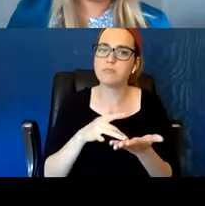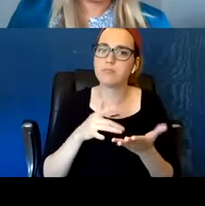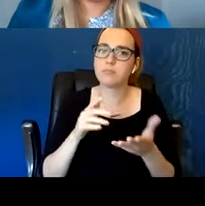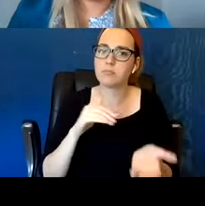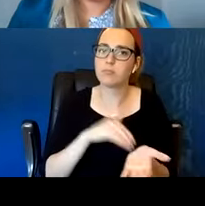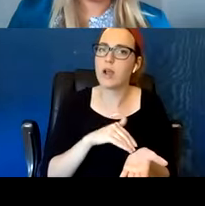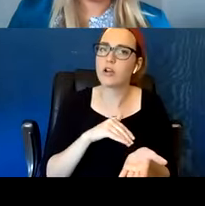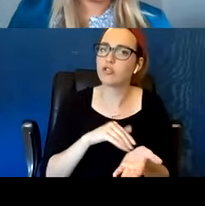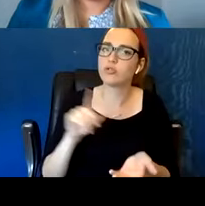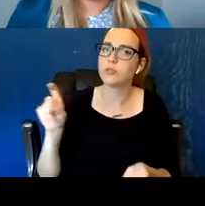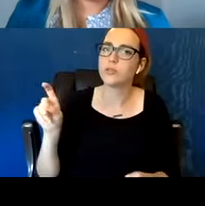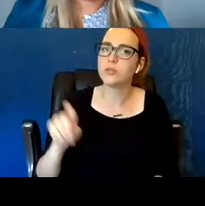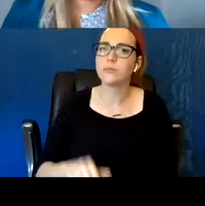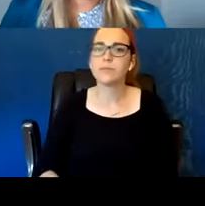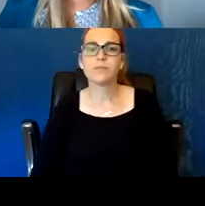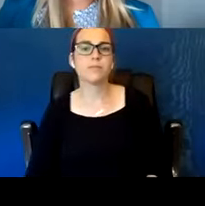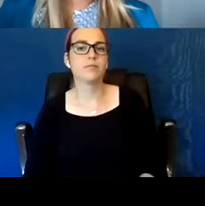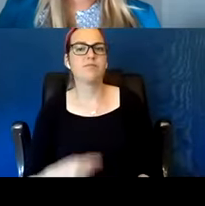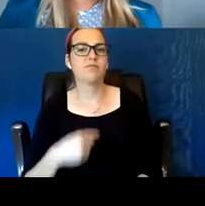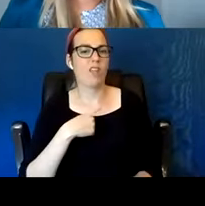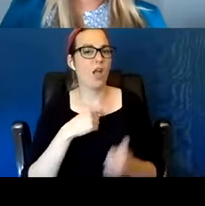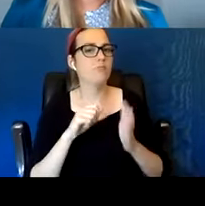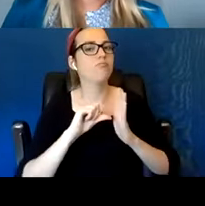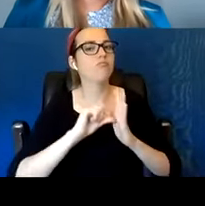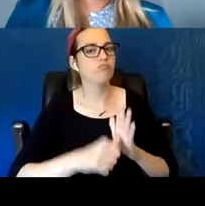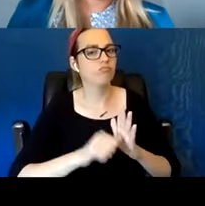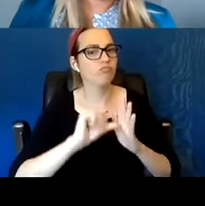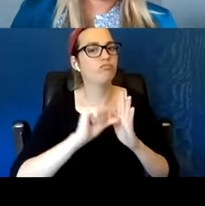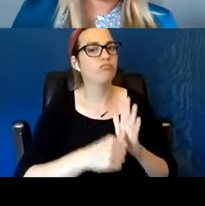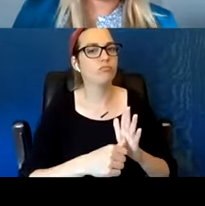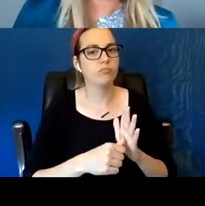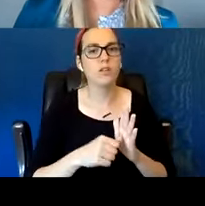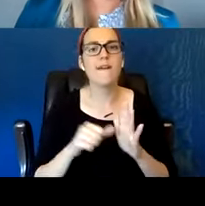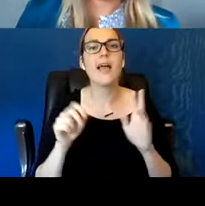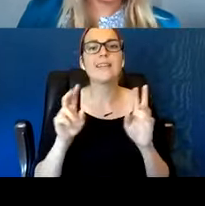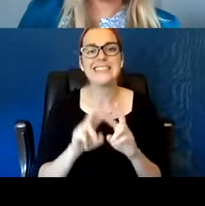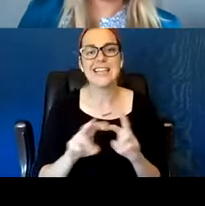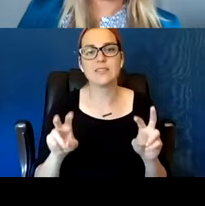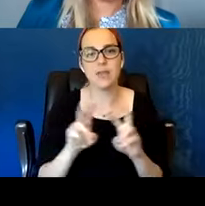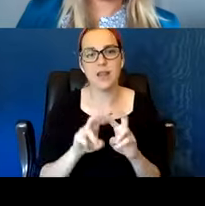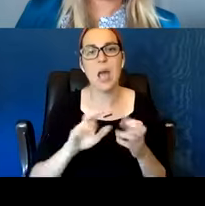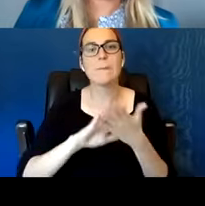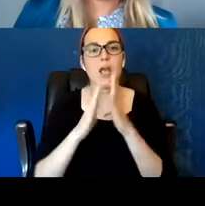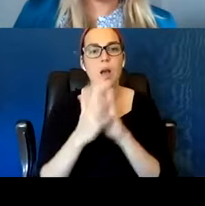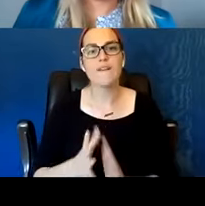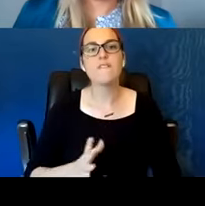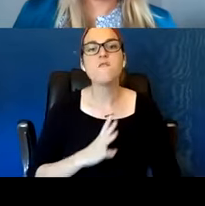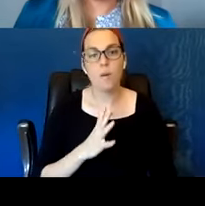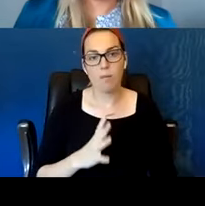the formalizing of assessments. And if you don't have an outreach assessment,